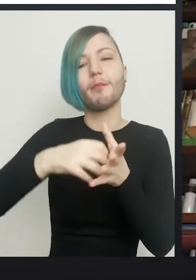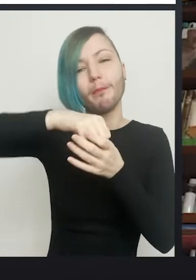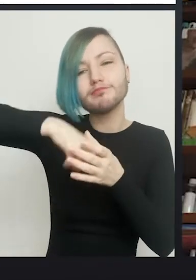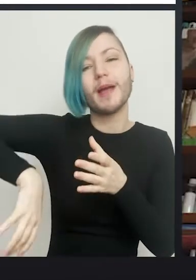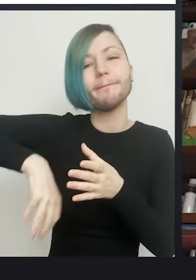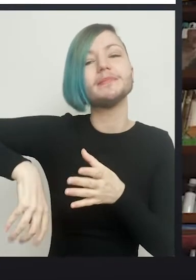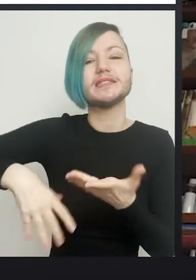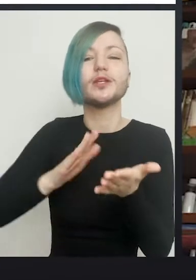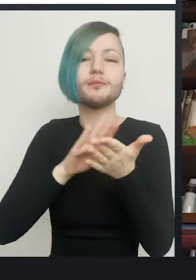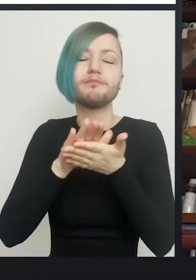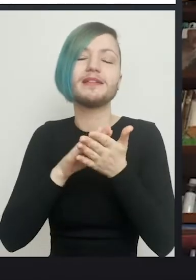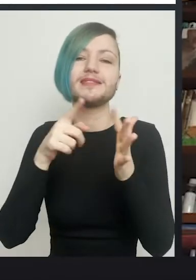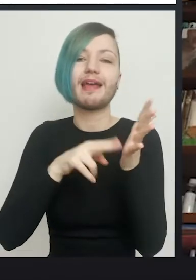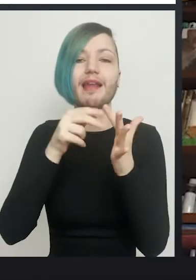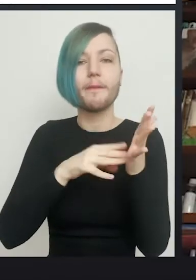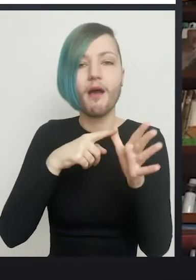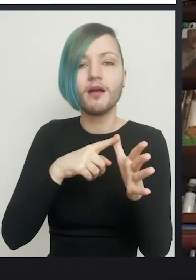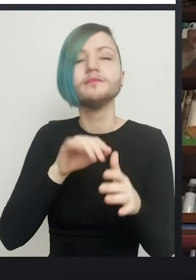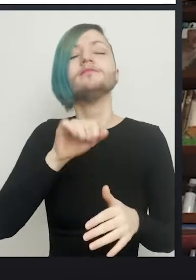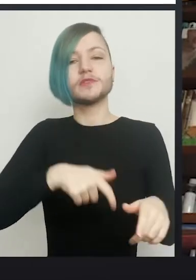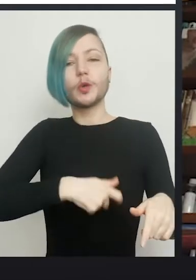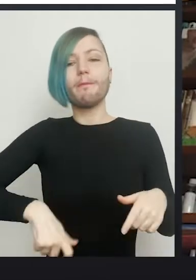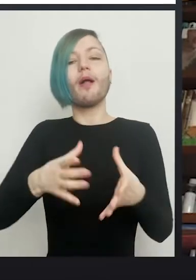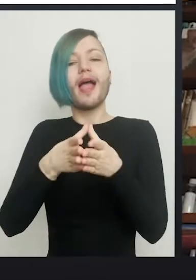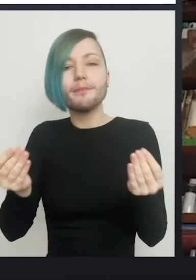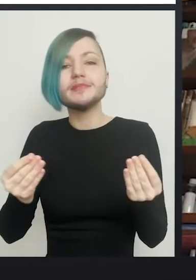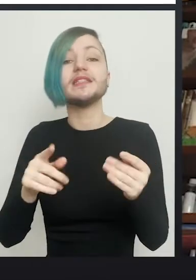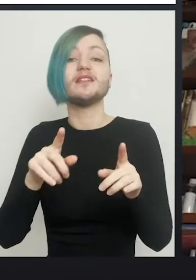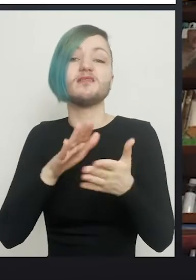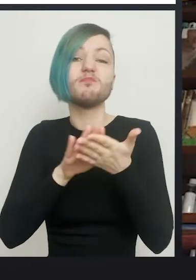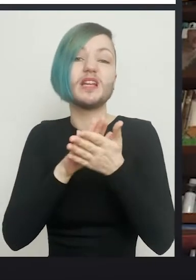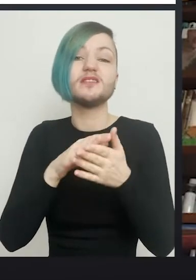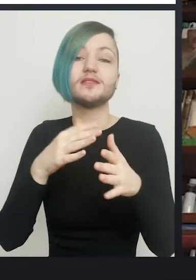Yeah, nice empty bowel to reduce the risk of bowel damage when you cut in to make that space.